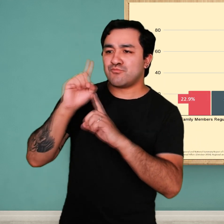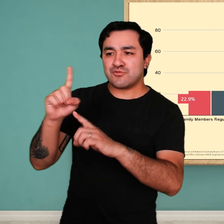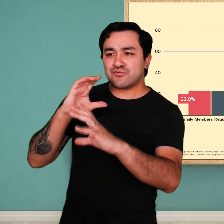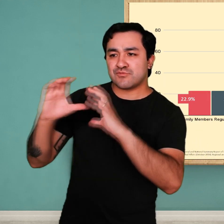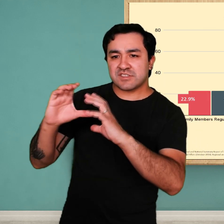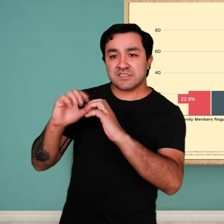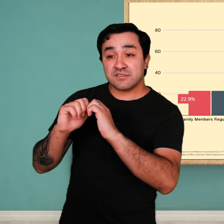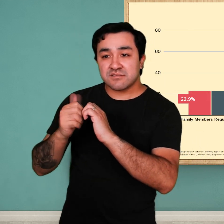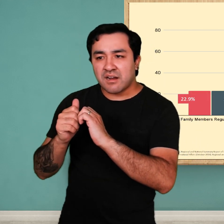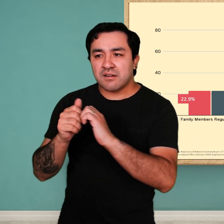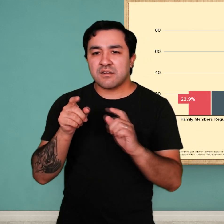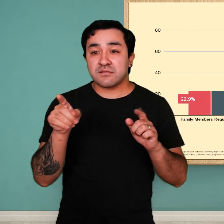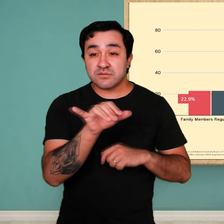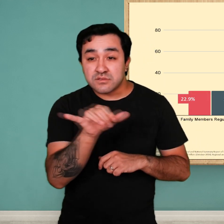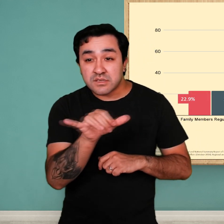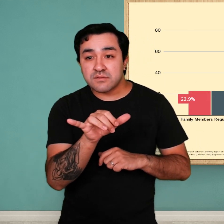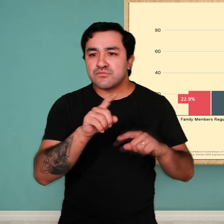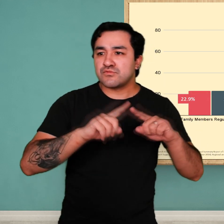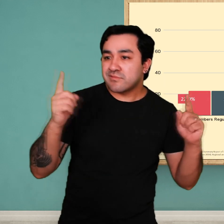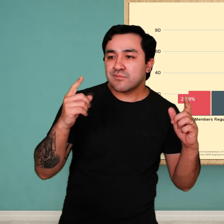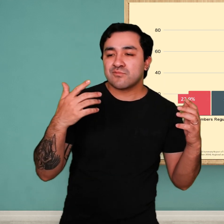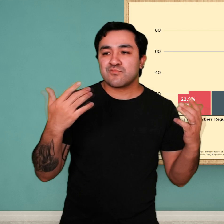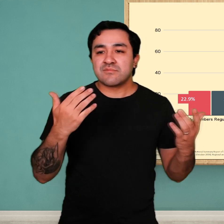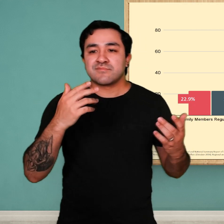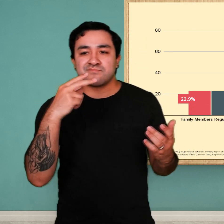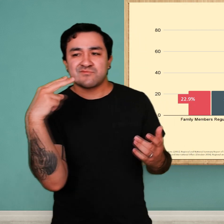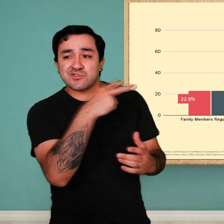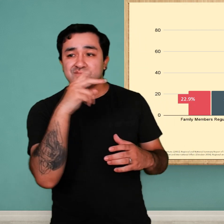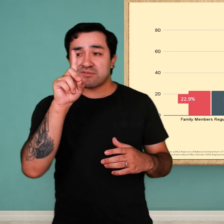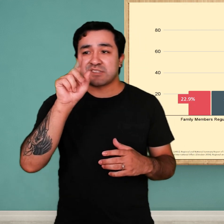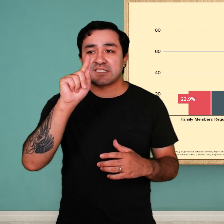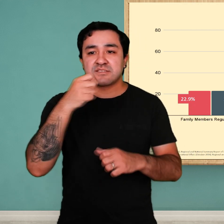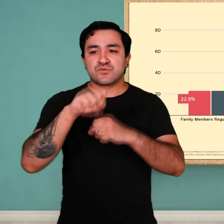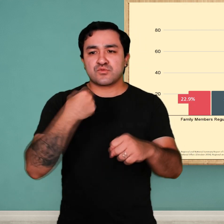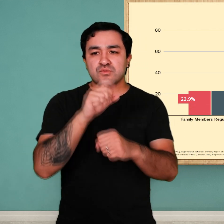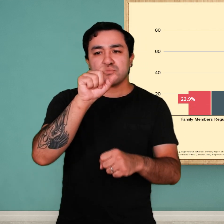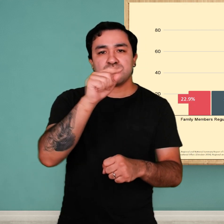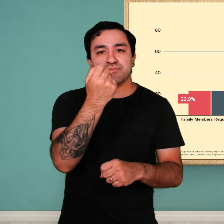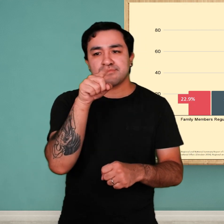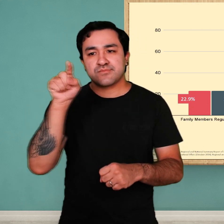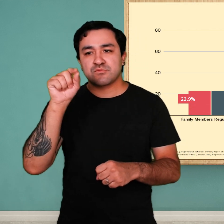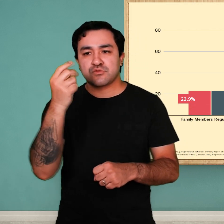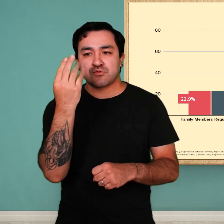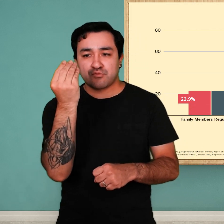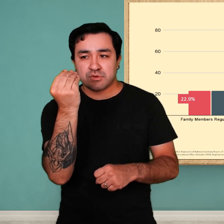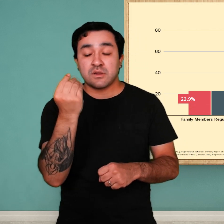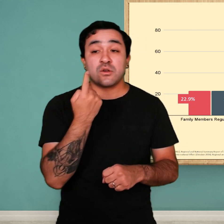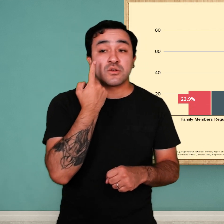the methods of communication used in the home and the classroom. Understand this data is from 2011